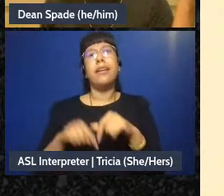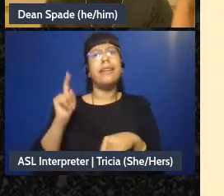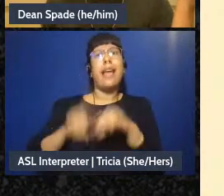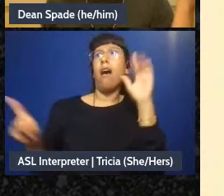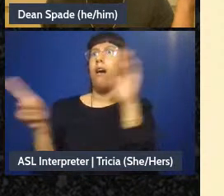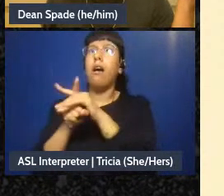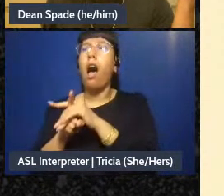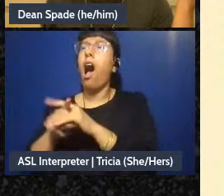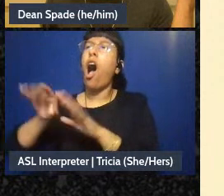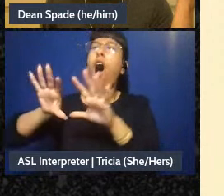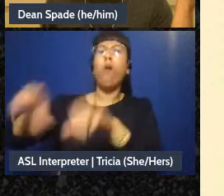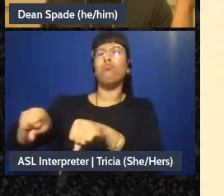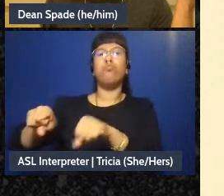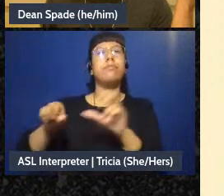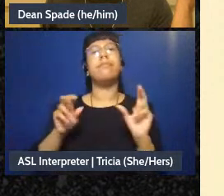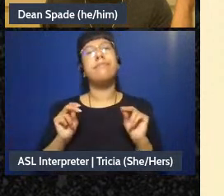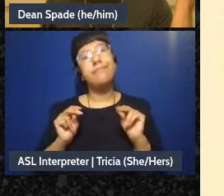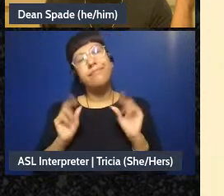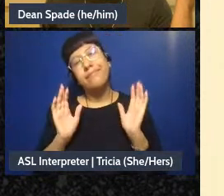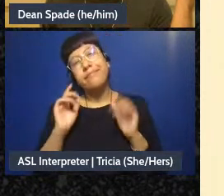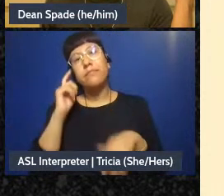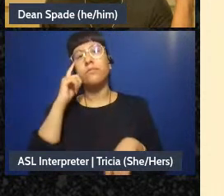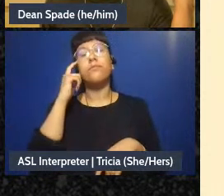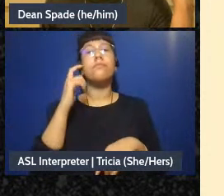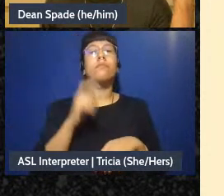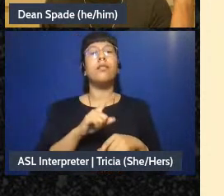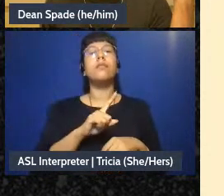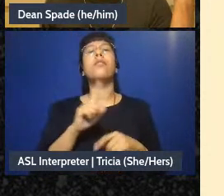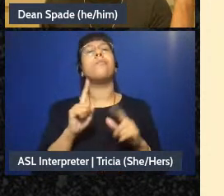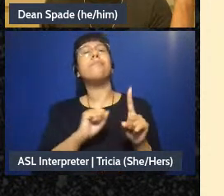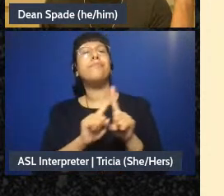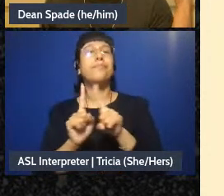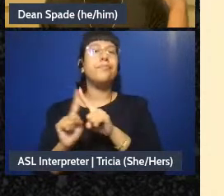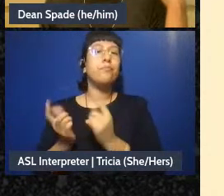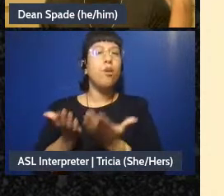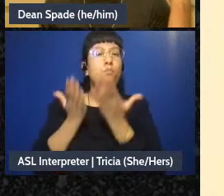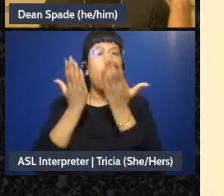could go in the proposal in the future, this is just one example of a proposal, there's a million